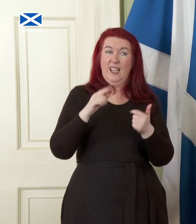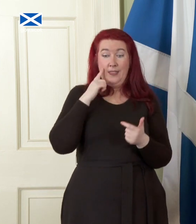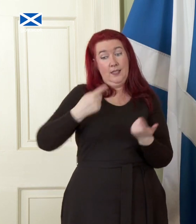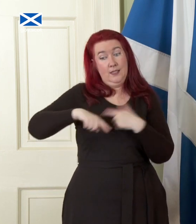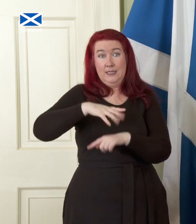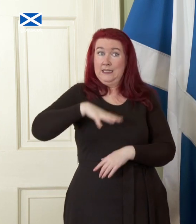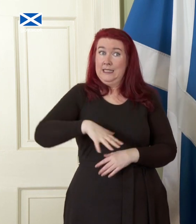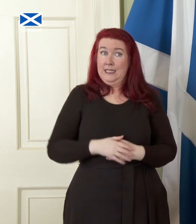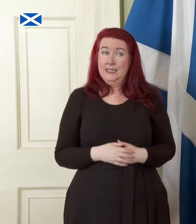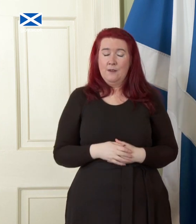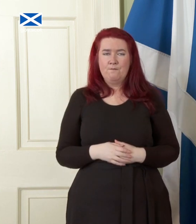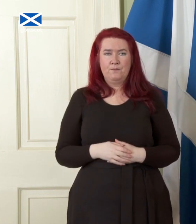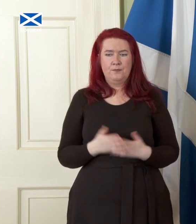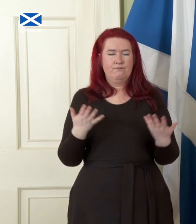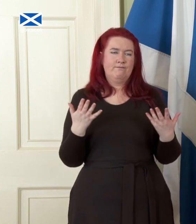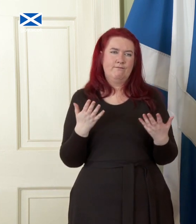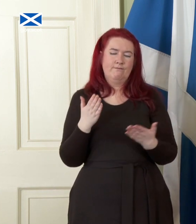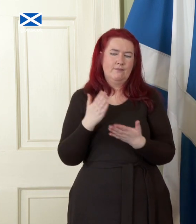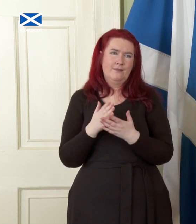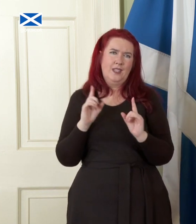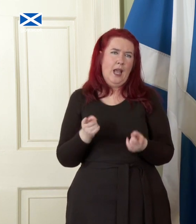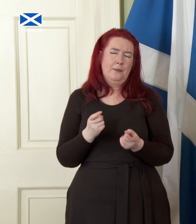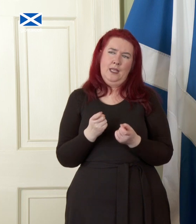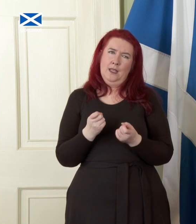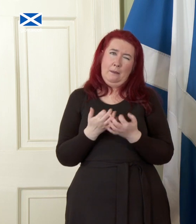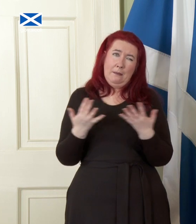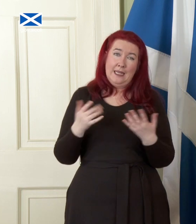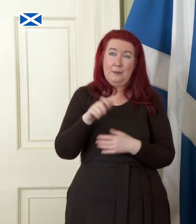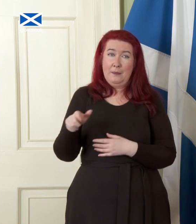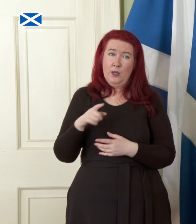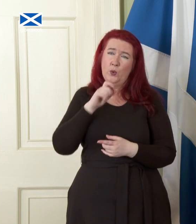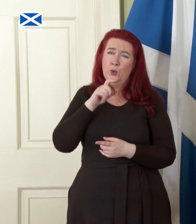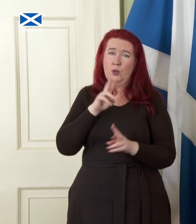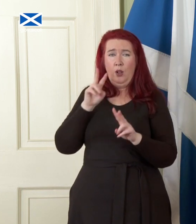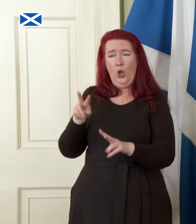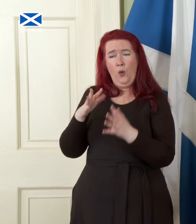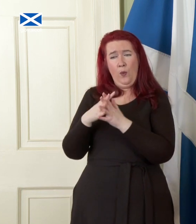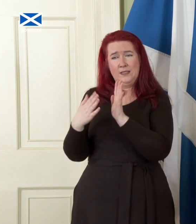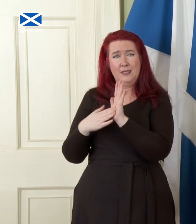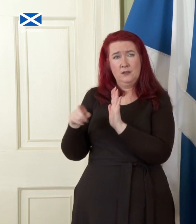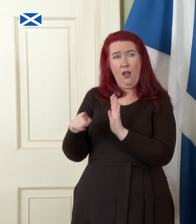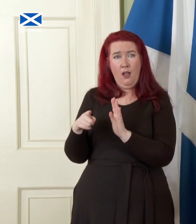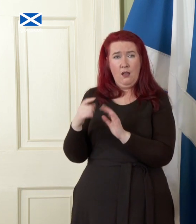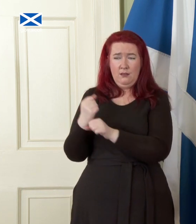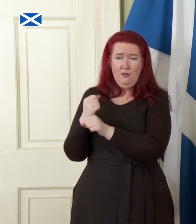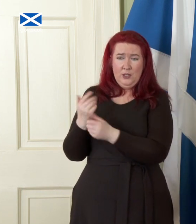time. There can't be many, if any, who look at Westminster right now and think that this is as